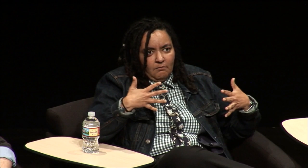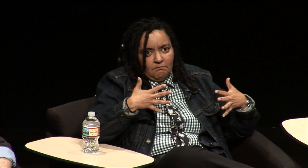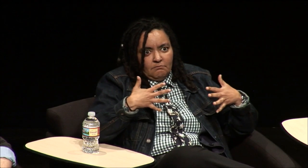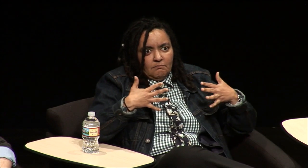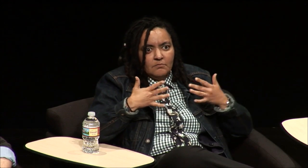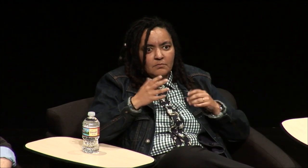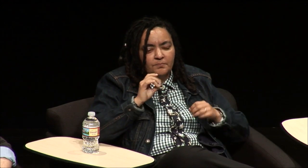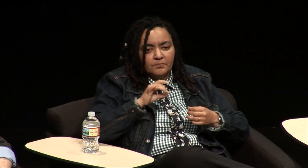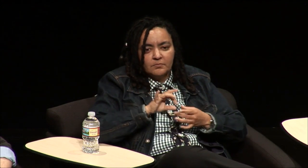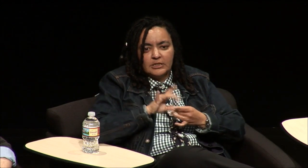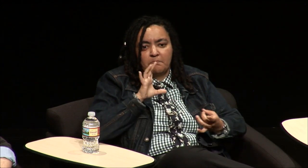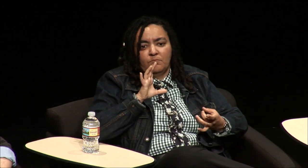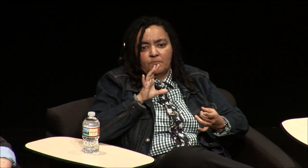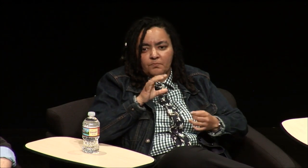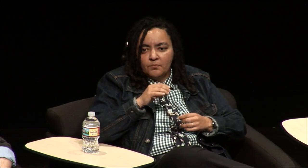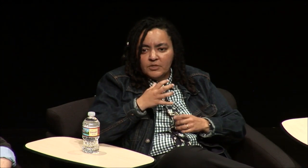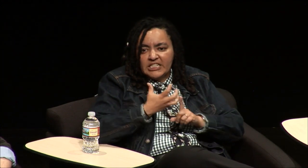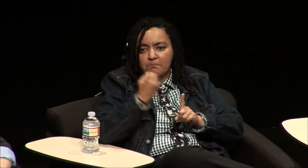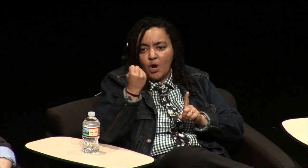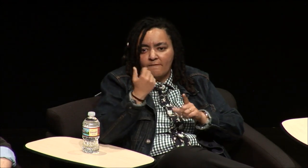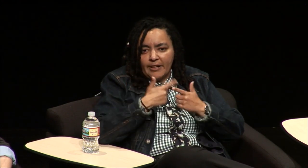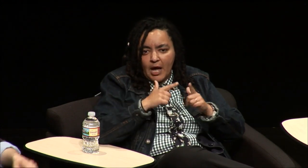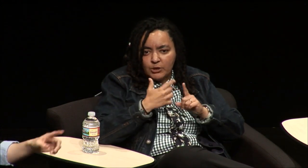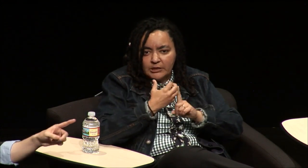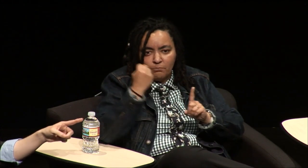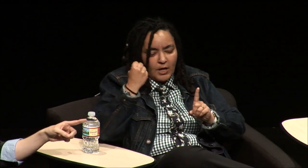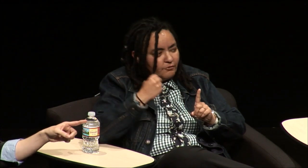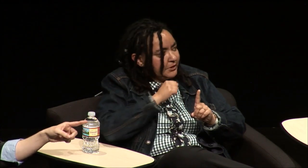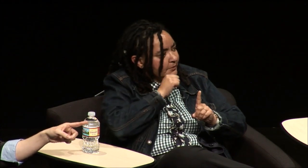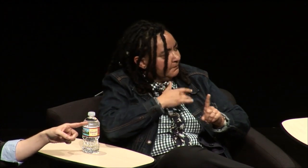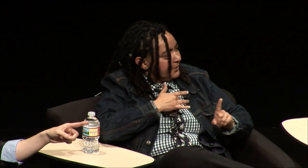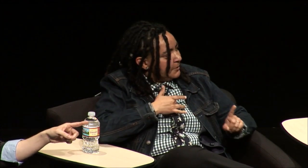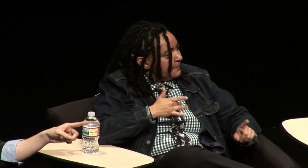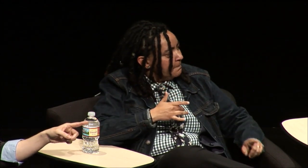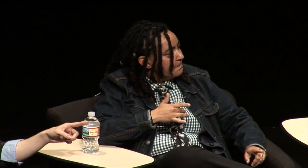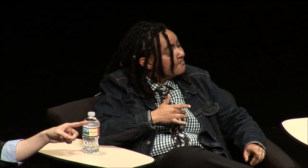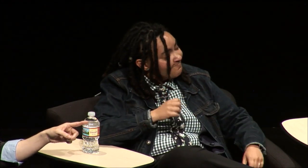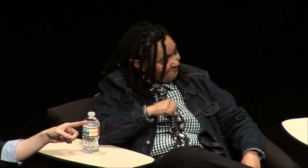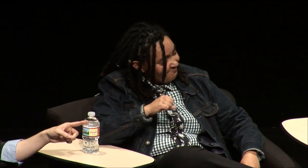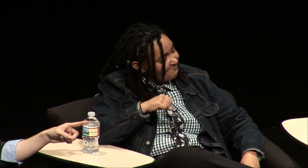I didn't feel disconnected in that or language to pry particularly [Carol:] did you say